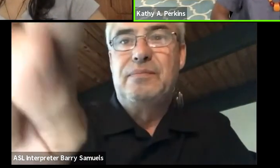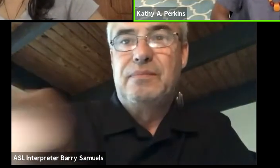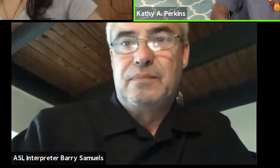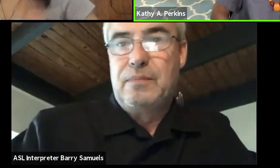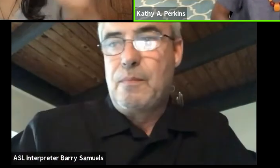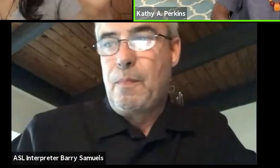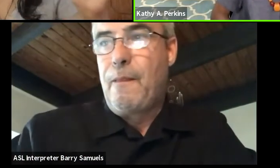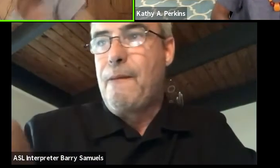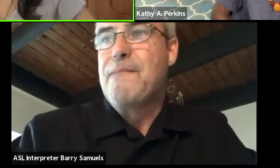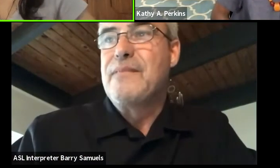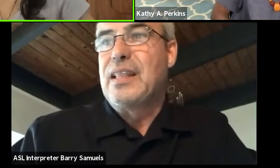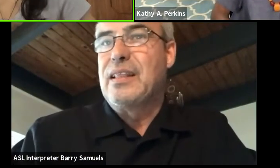Take care everybody.